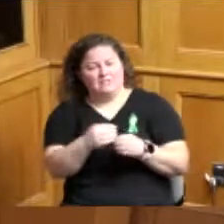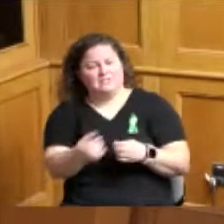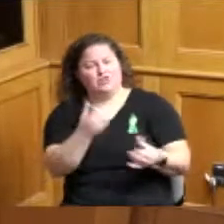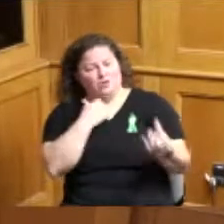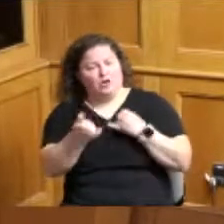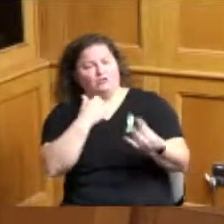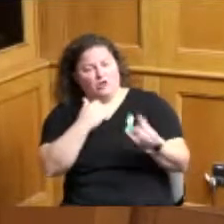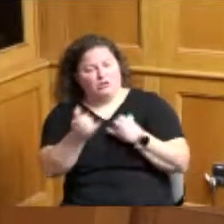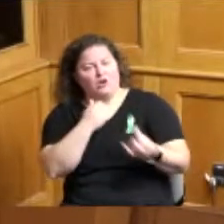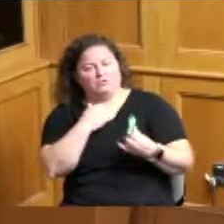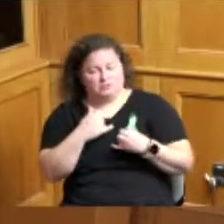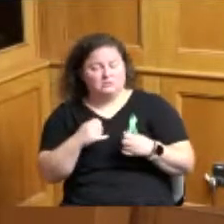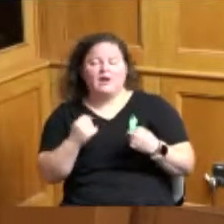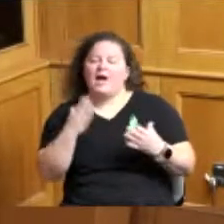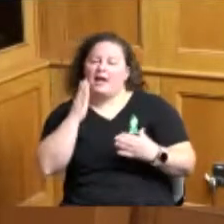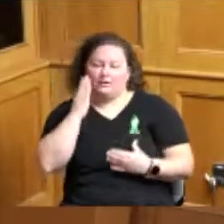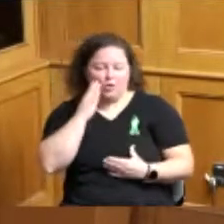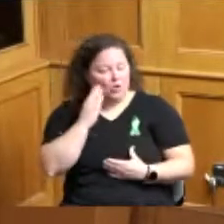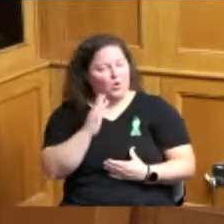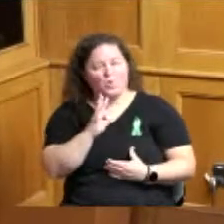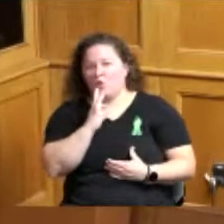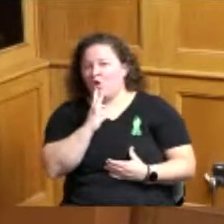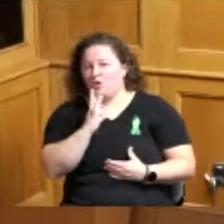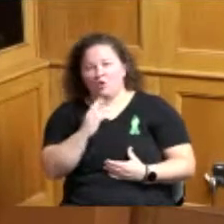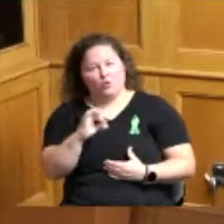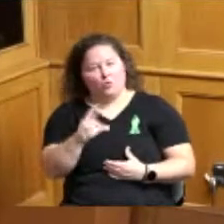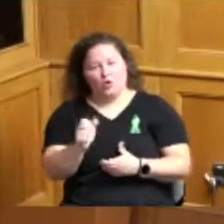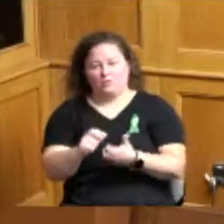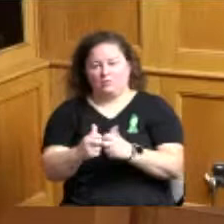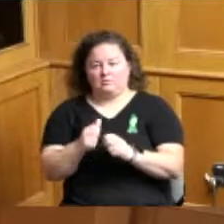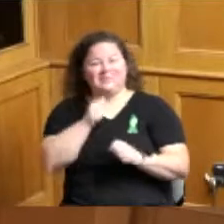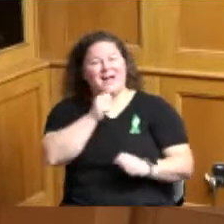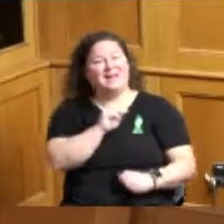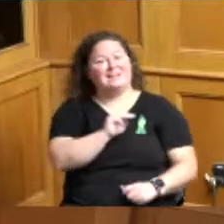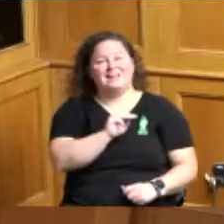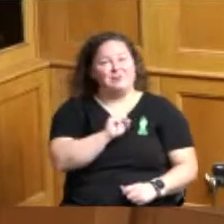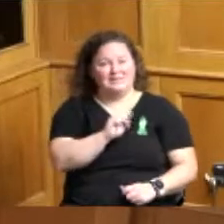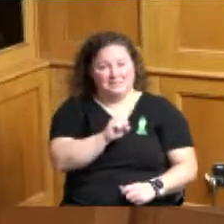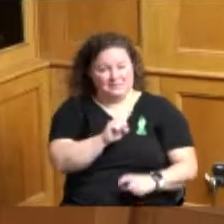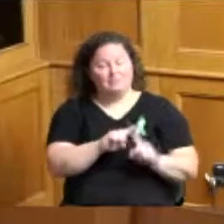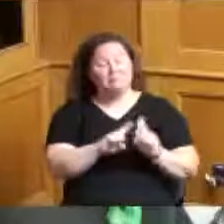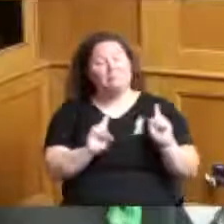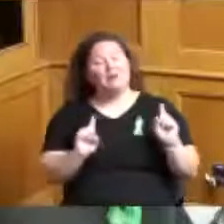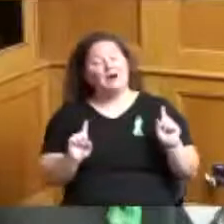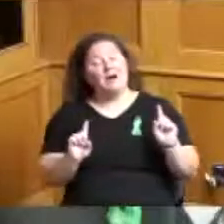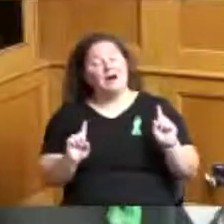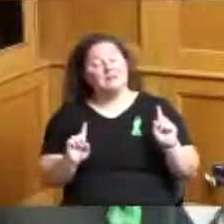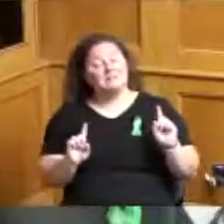and I know it's a waterworks issue not necessarily an MSD issue but we're we're struggling we're